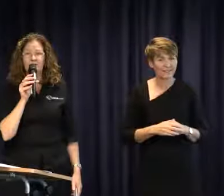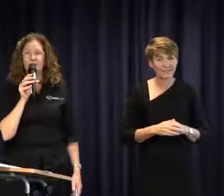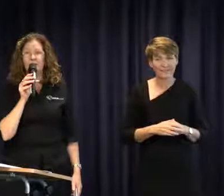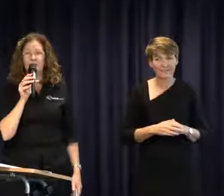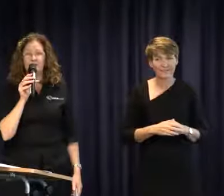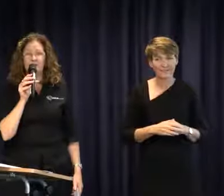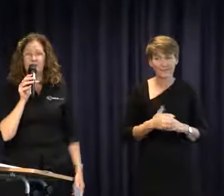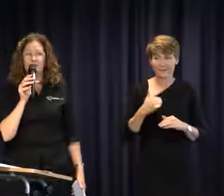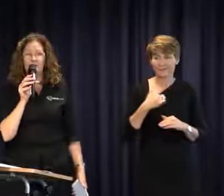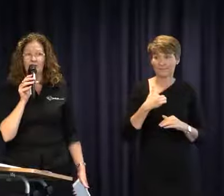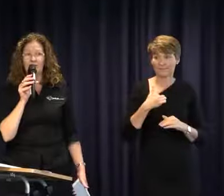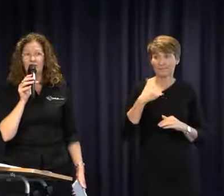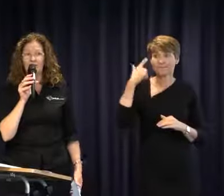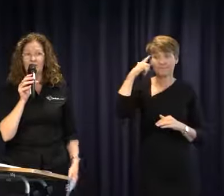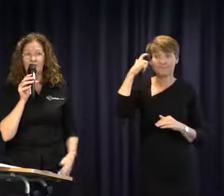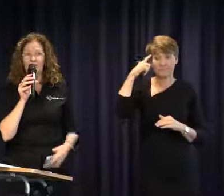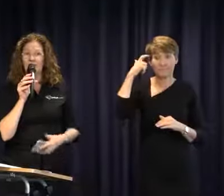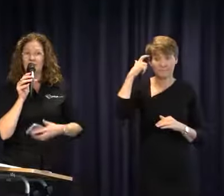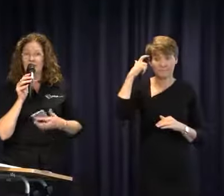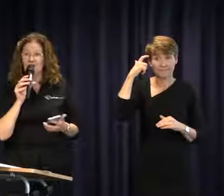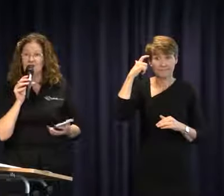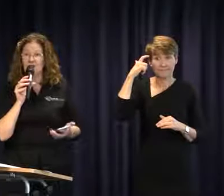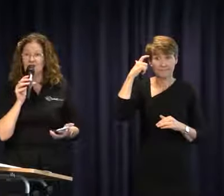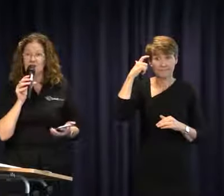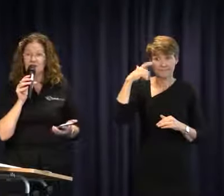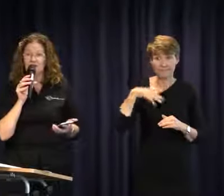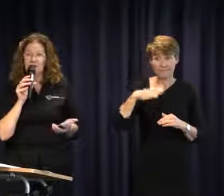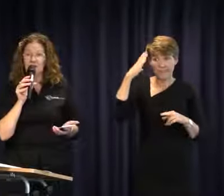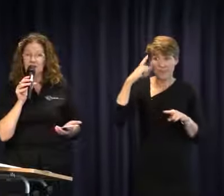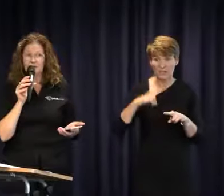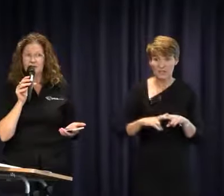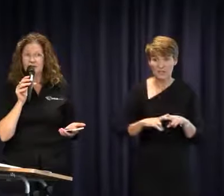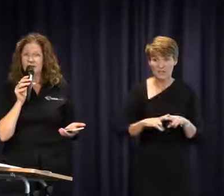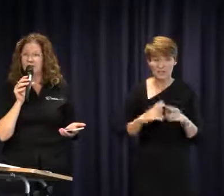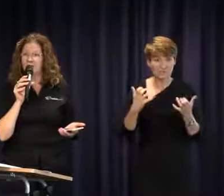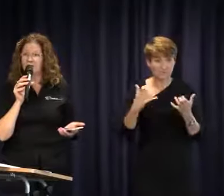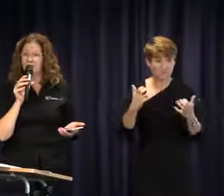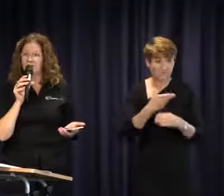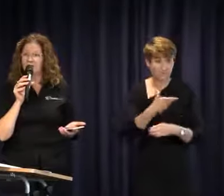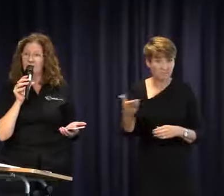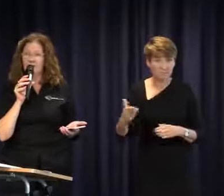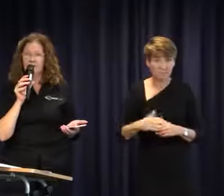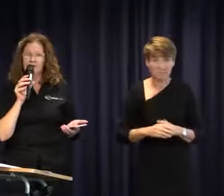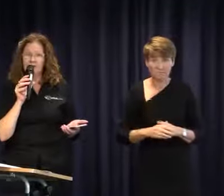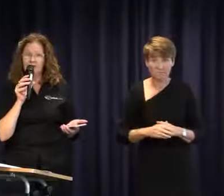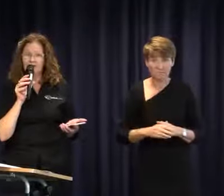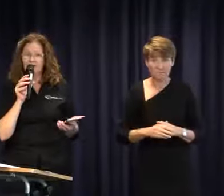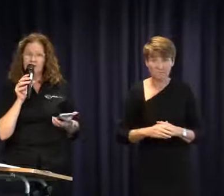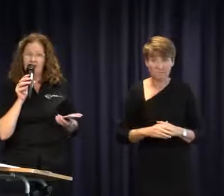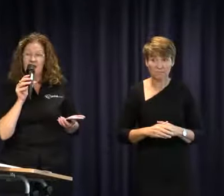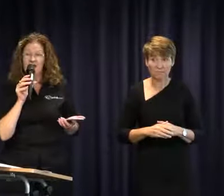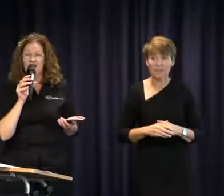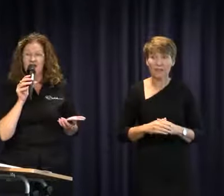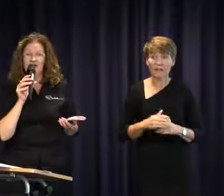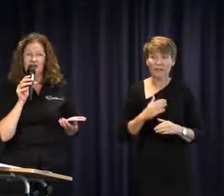propose that people parents who are in the room today think about perhaps suggesting